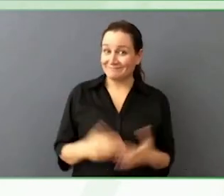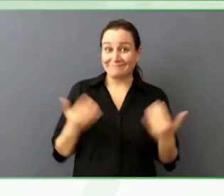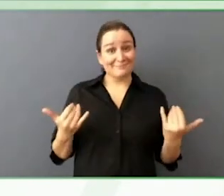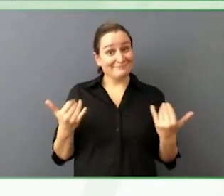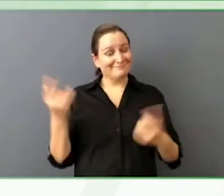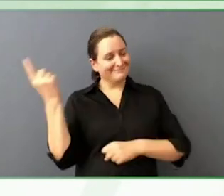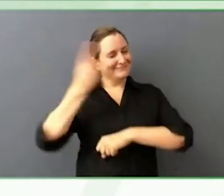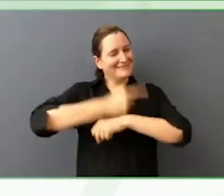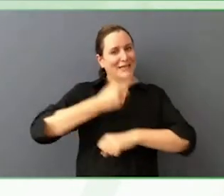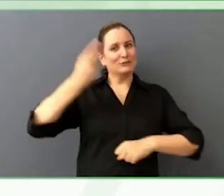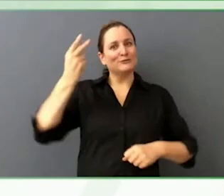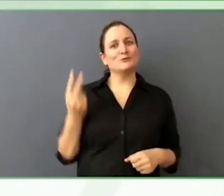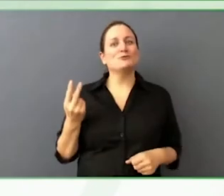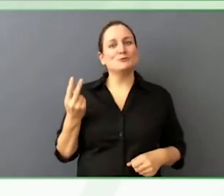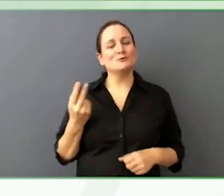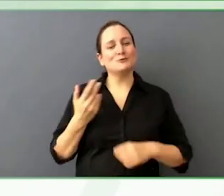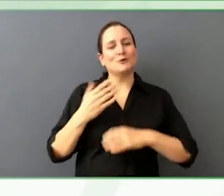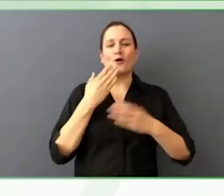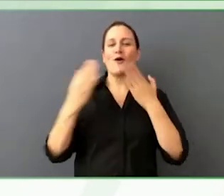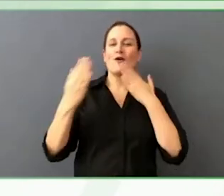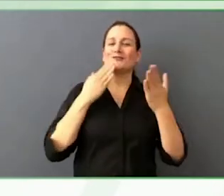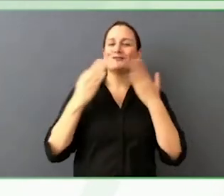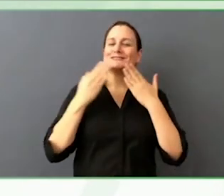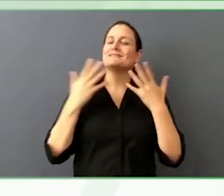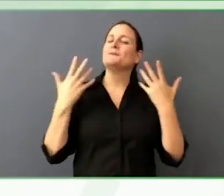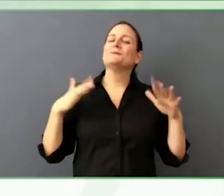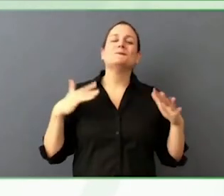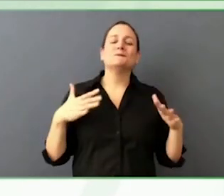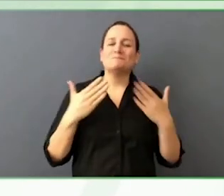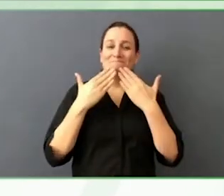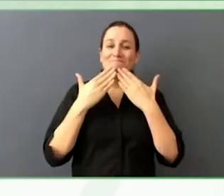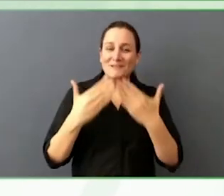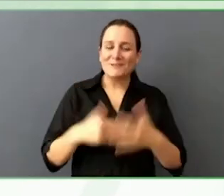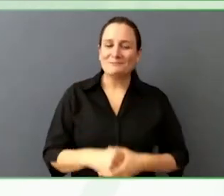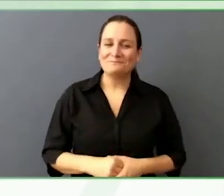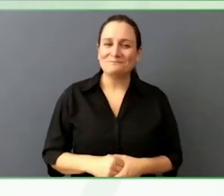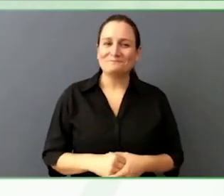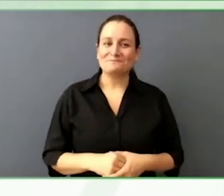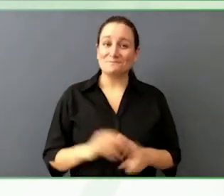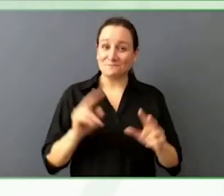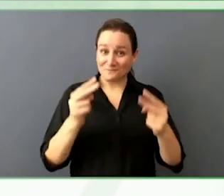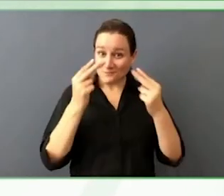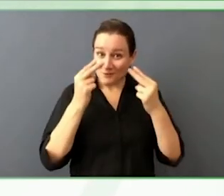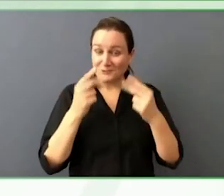I encourage you to take home and reach out to him and reach out to